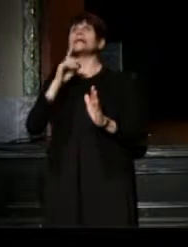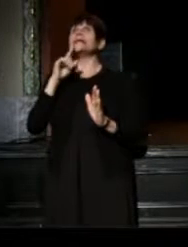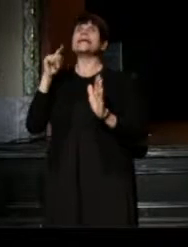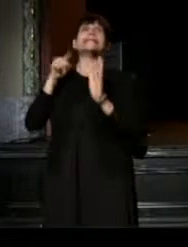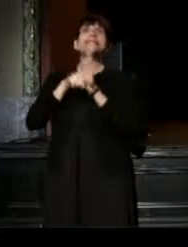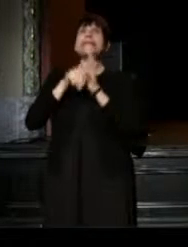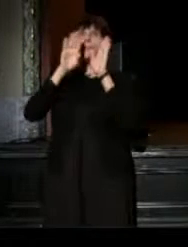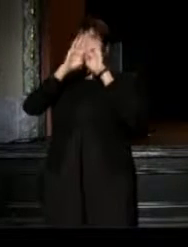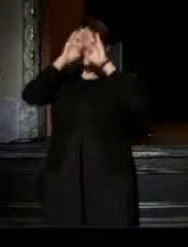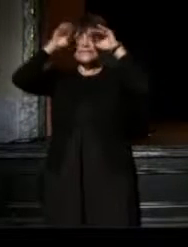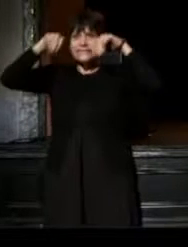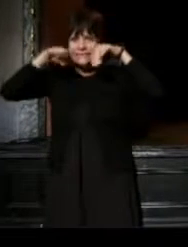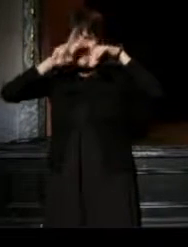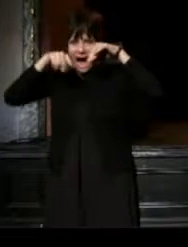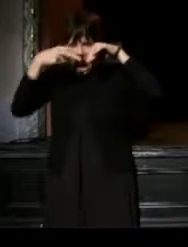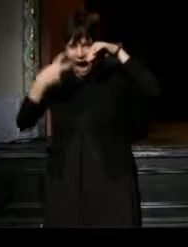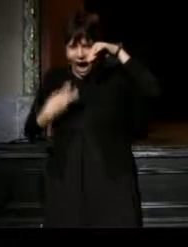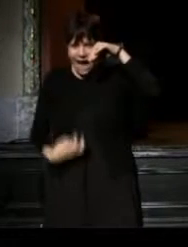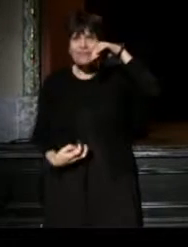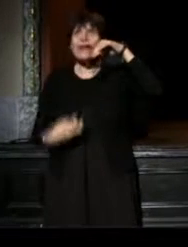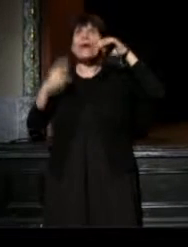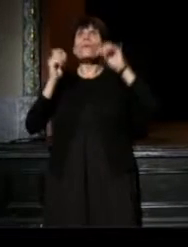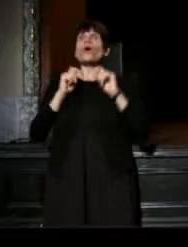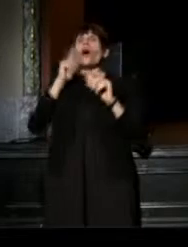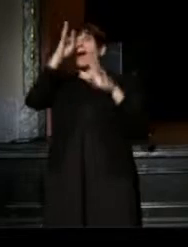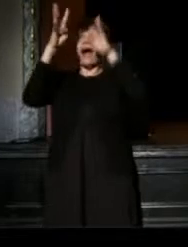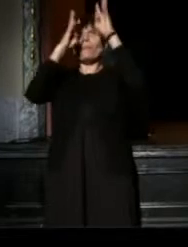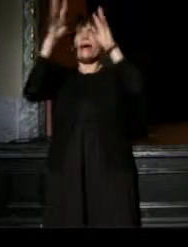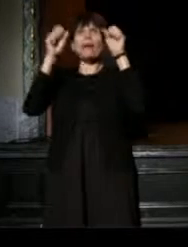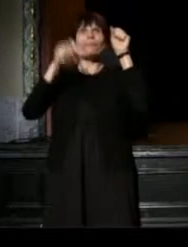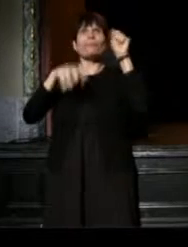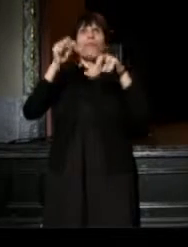and we are coming up with amazing moments to take home.